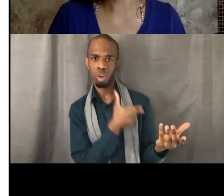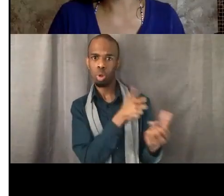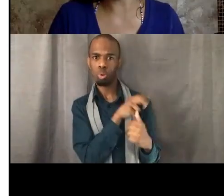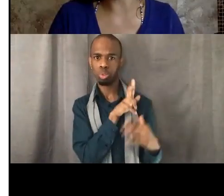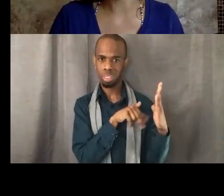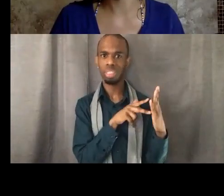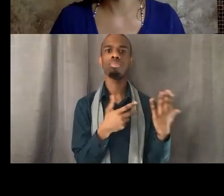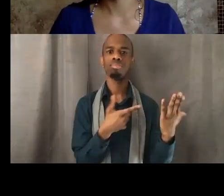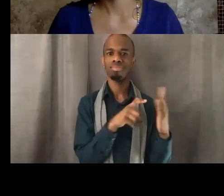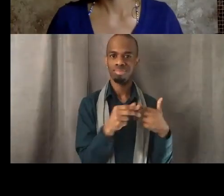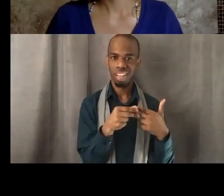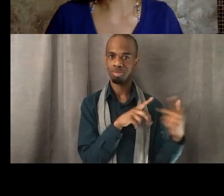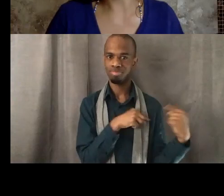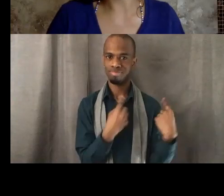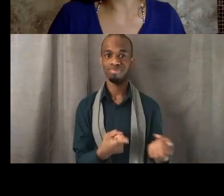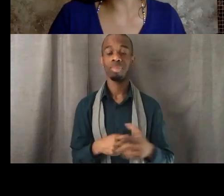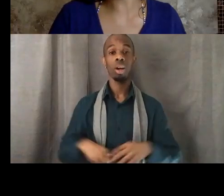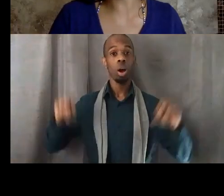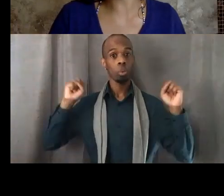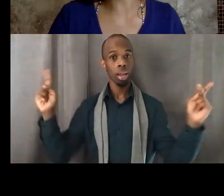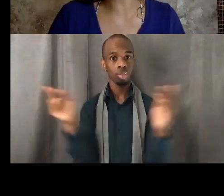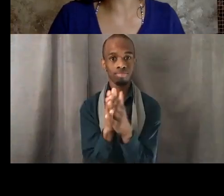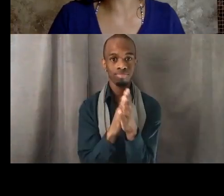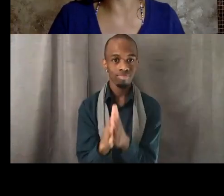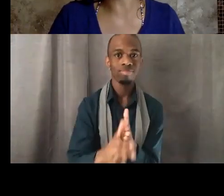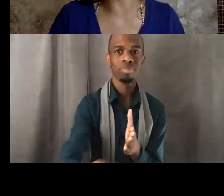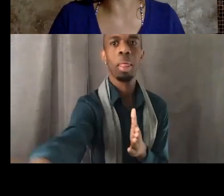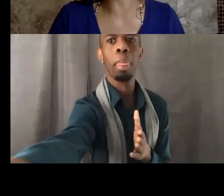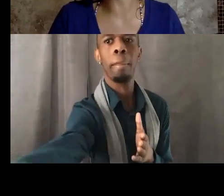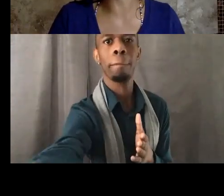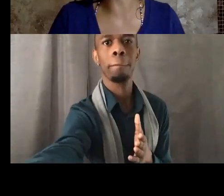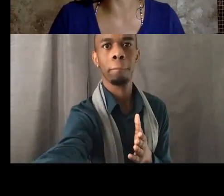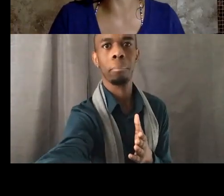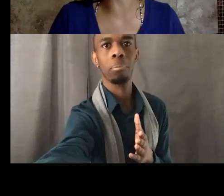Okay. So we're going to talk about this week's victories